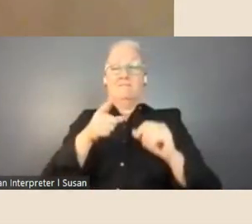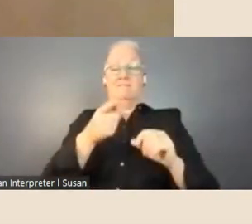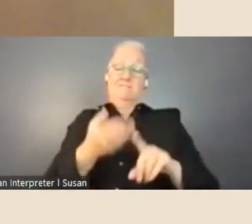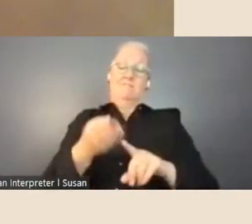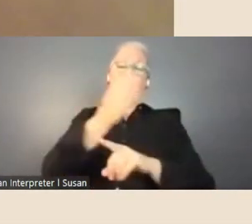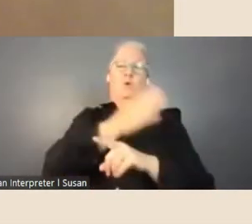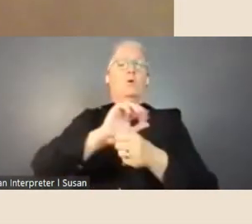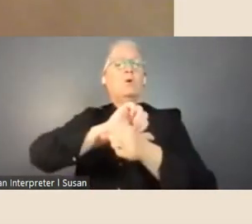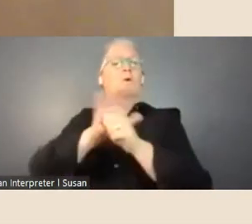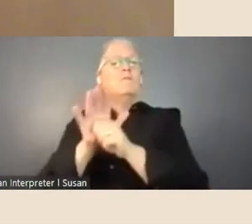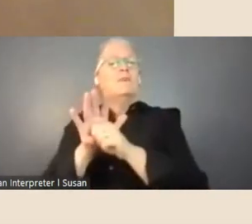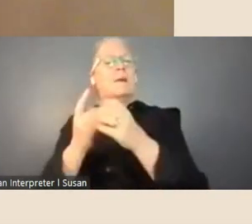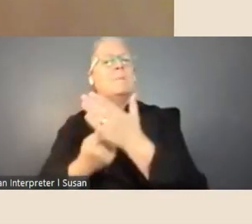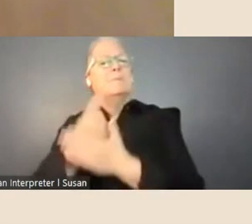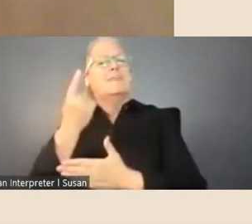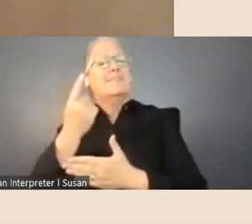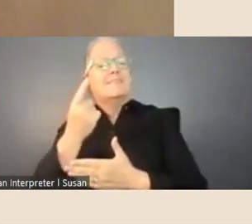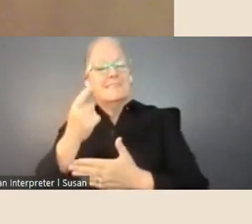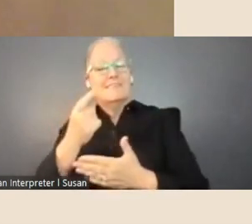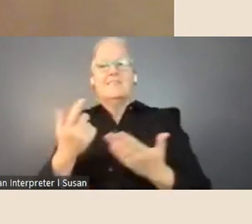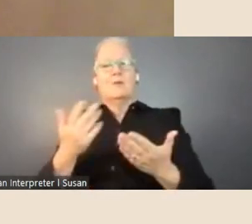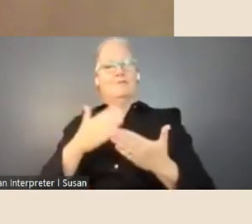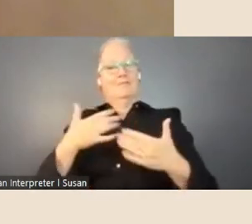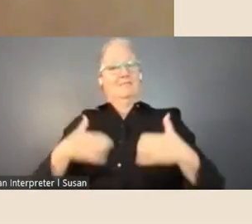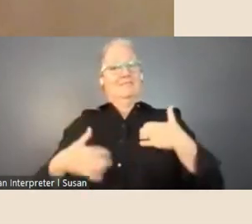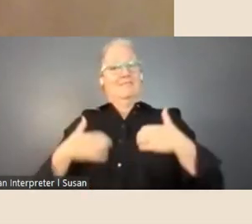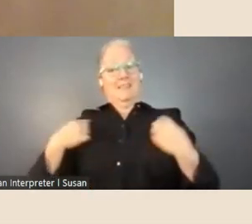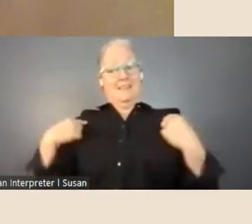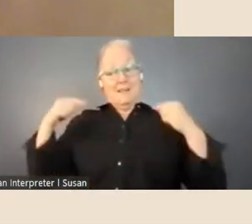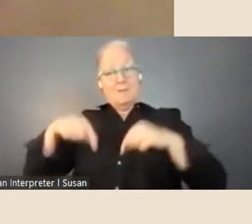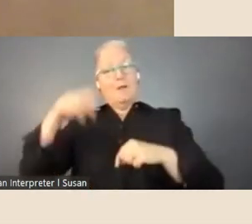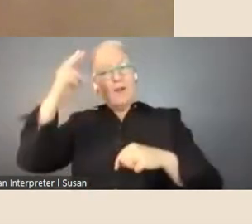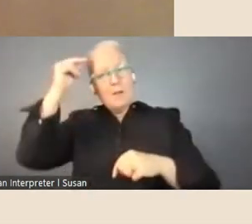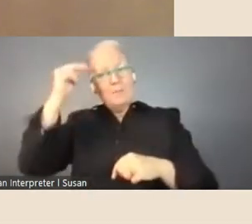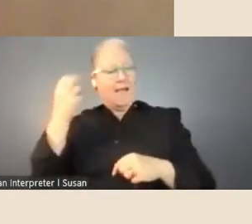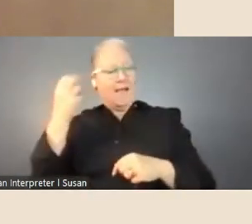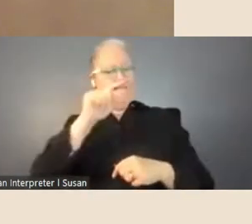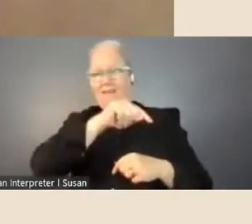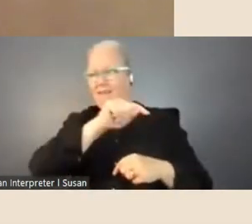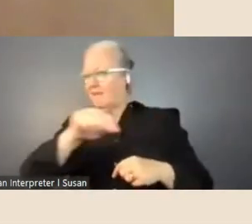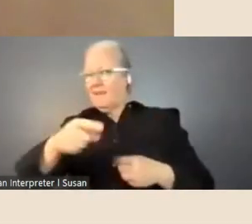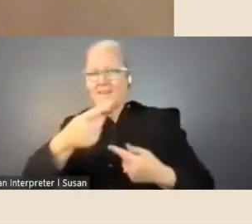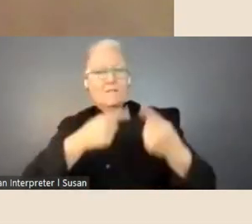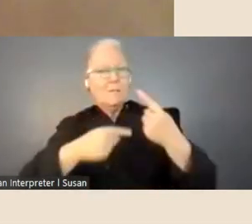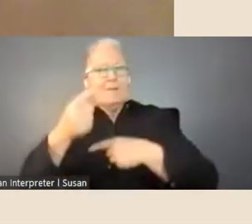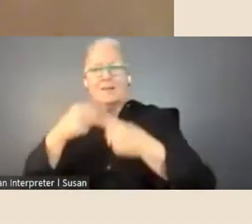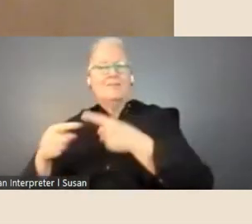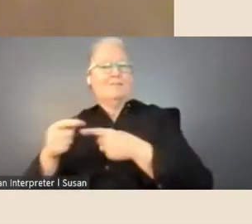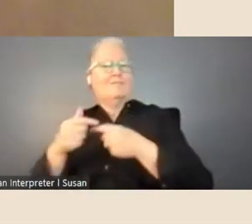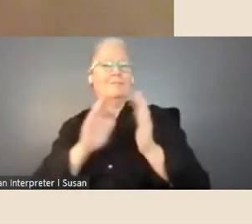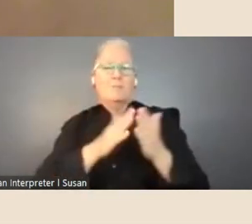kind of exciting being in the library and having those resources available to you. I also found